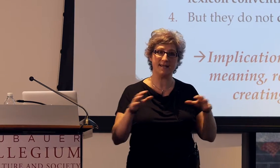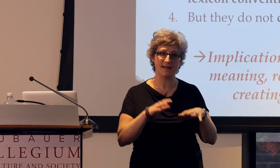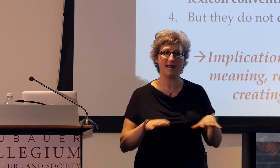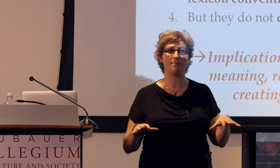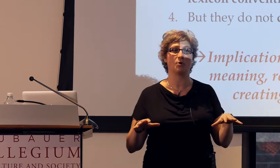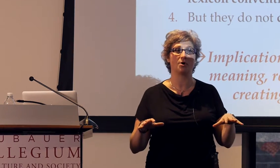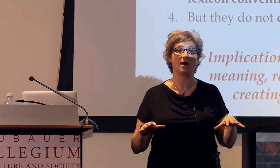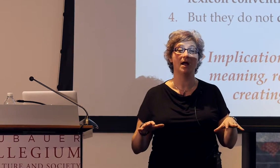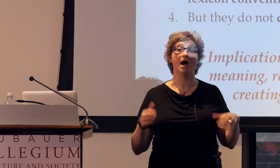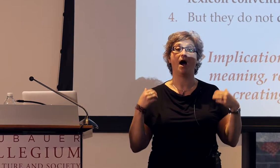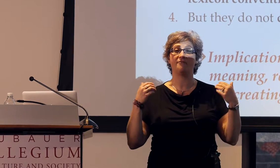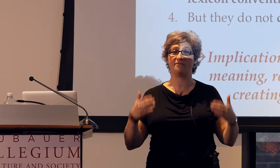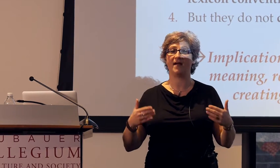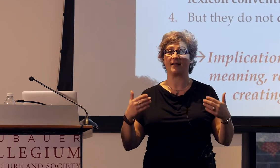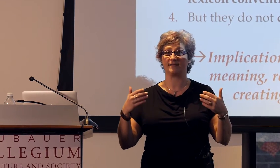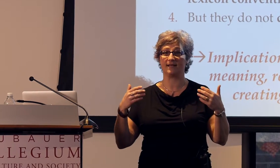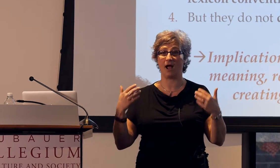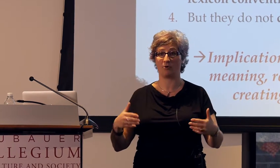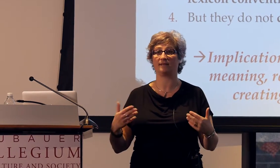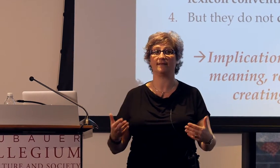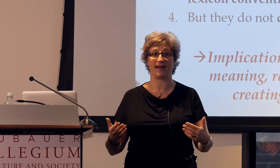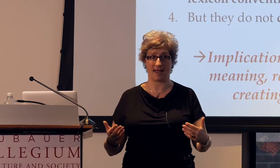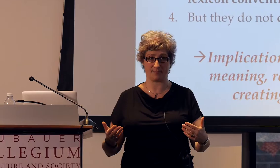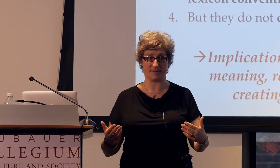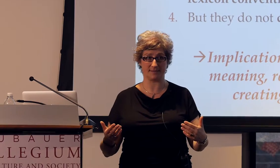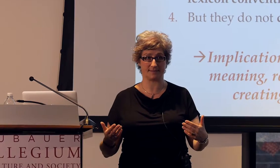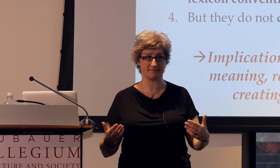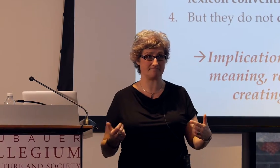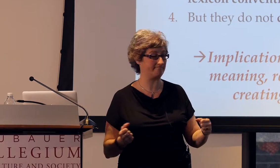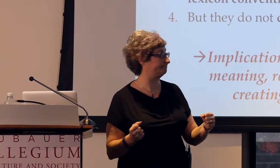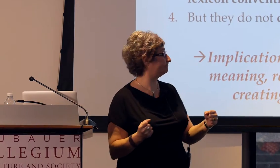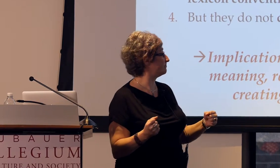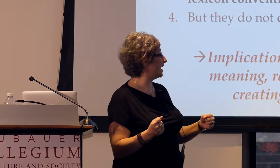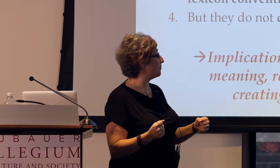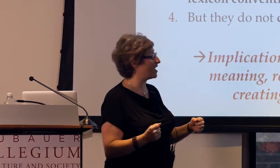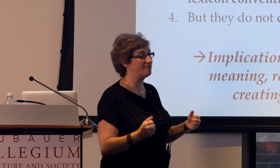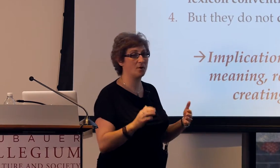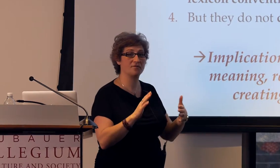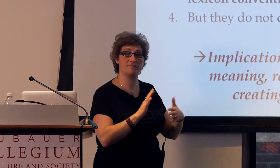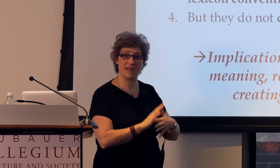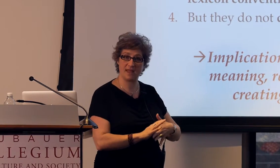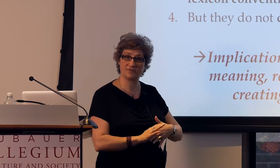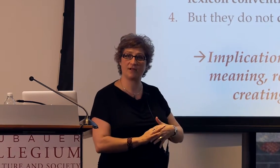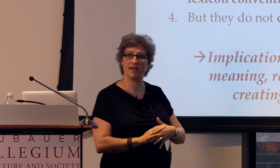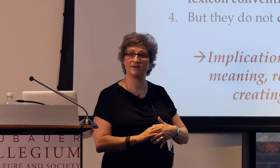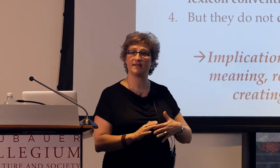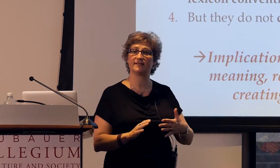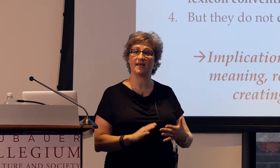in a network affect how quickly that happens. And we have both behavioral evidence